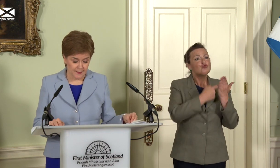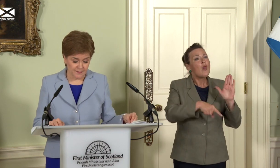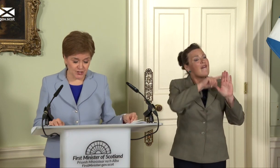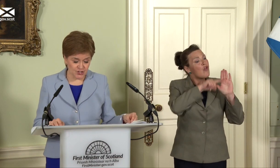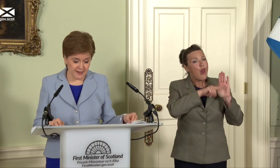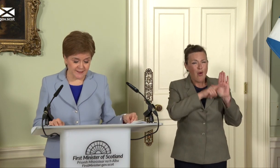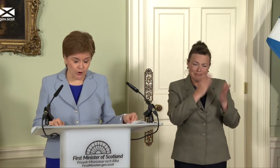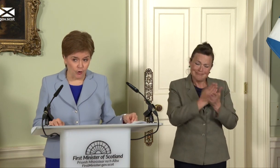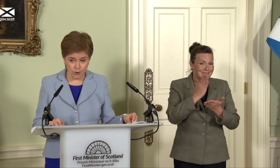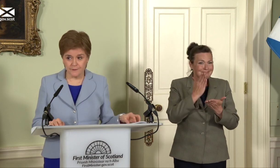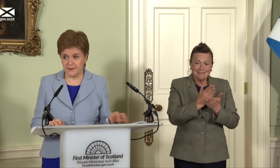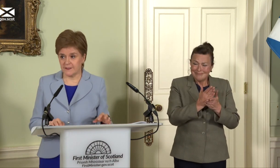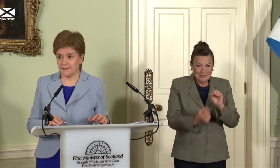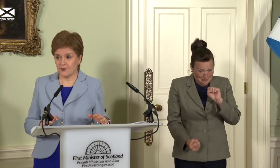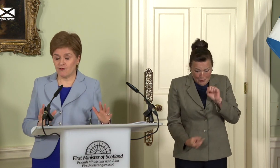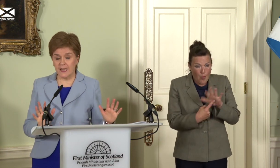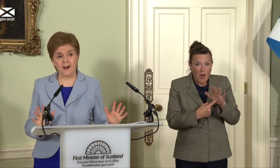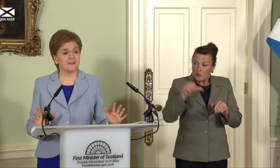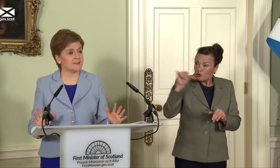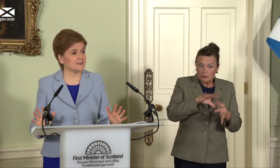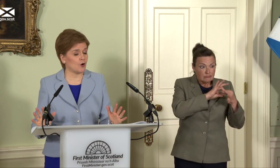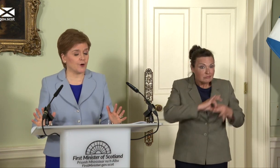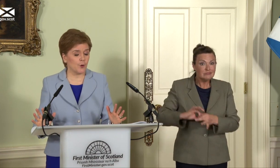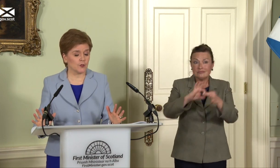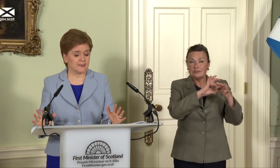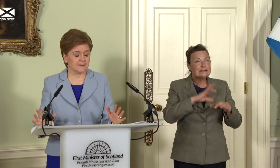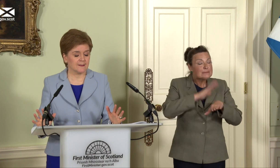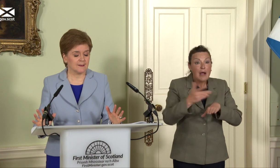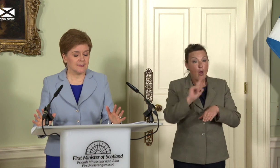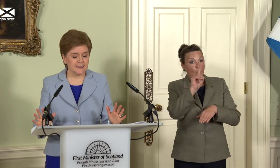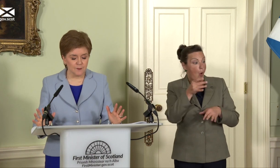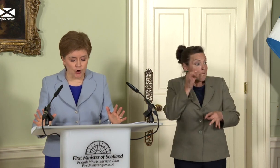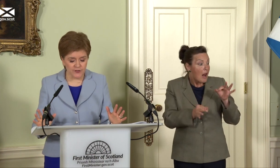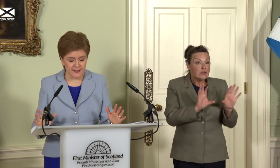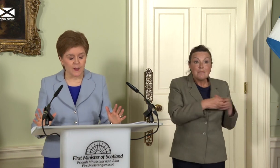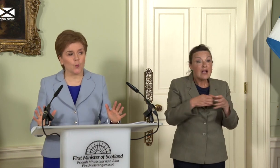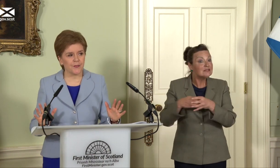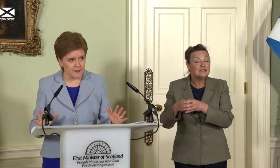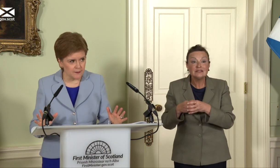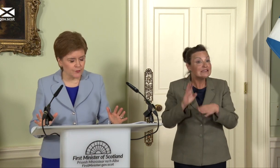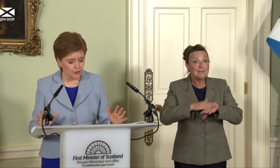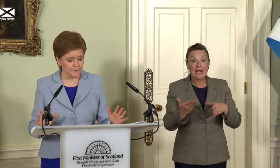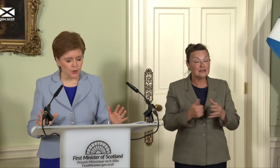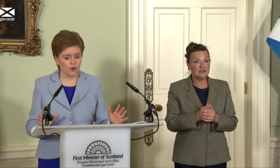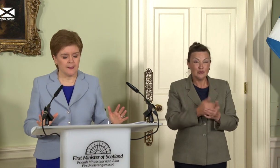They should unite all of us, regardless of our politics. Indeed, democracy within the rule of law